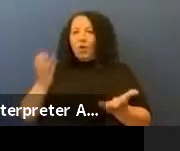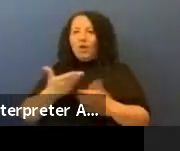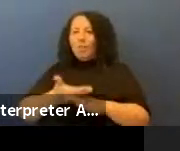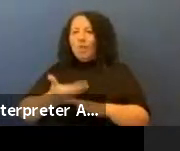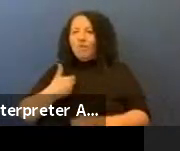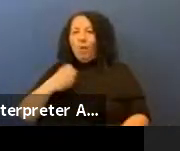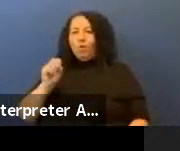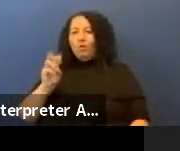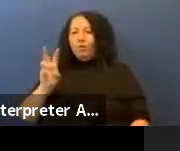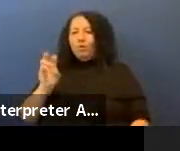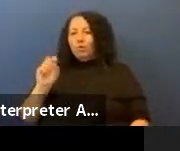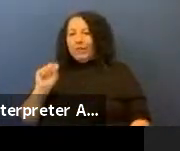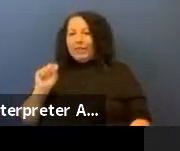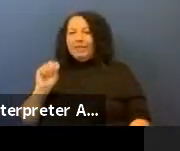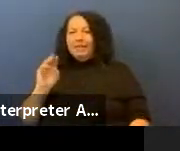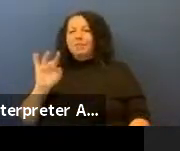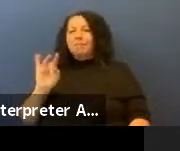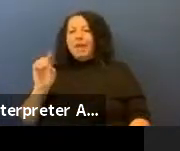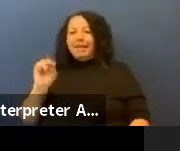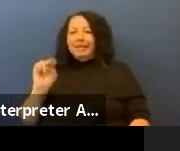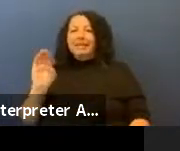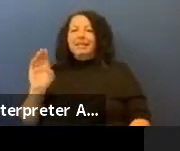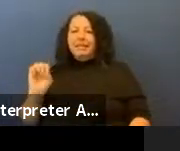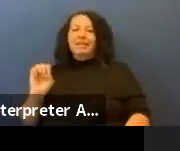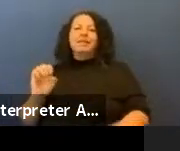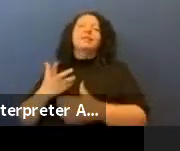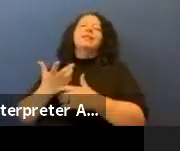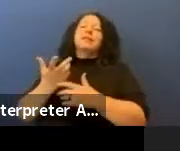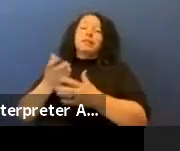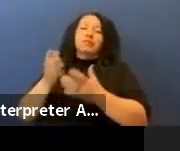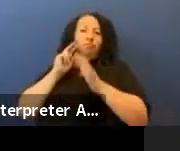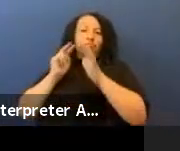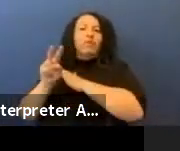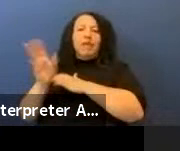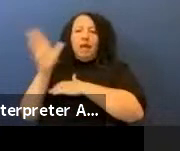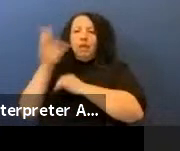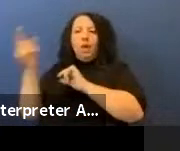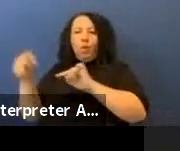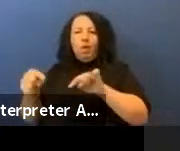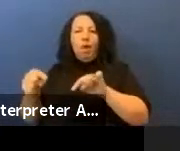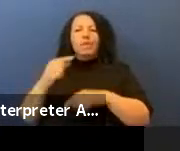they would come. He said this man will come